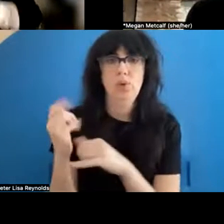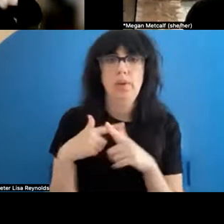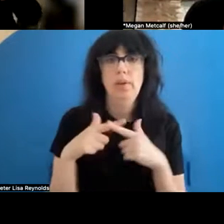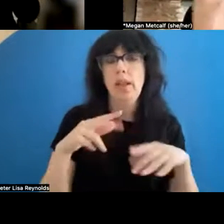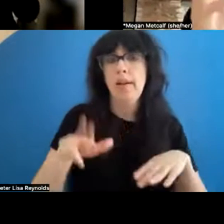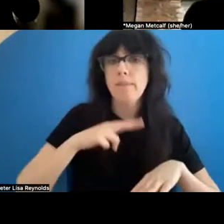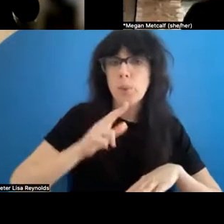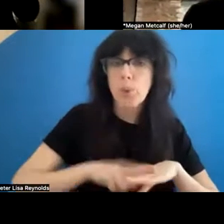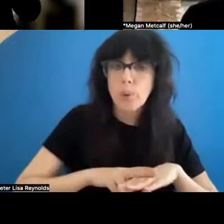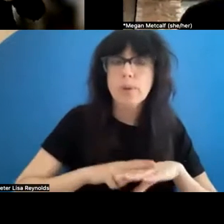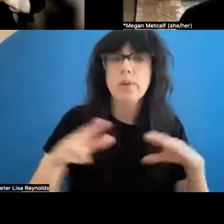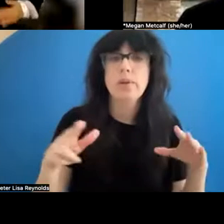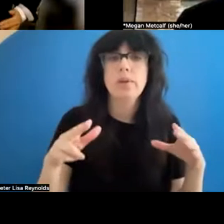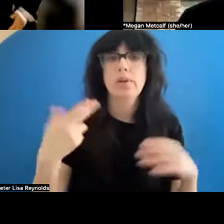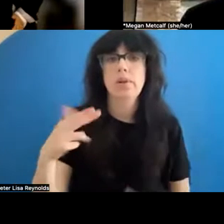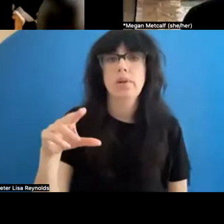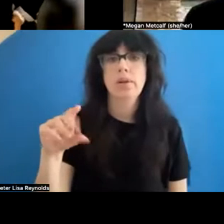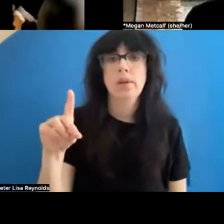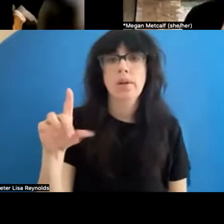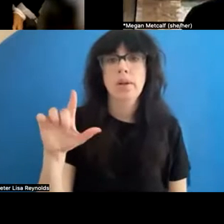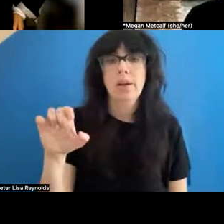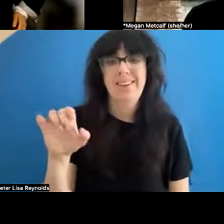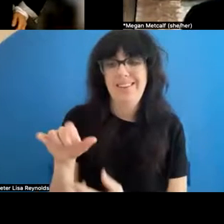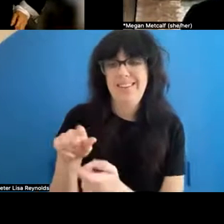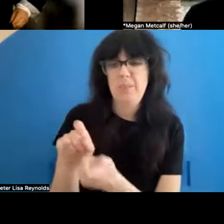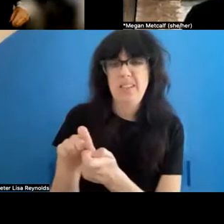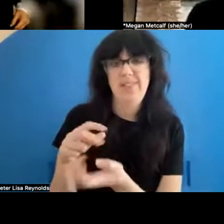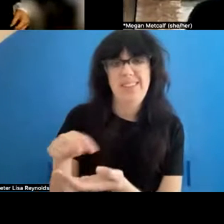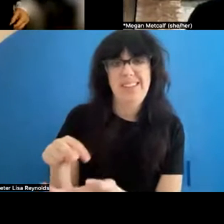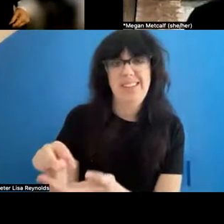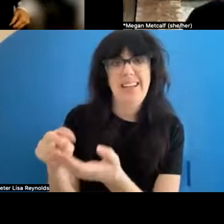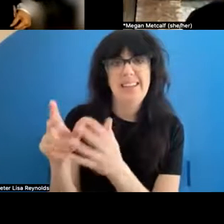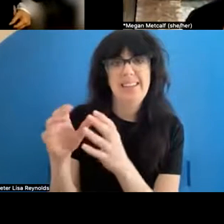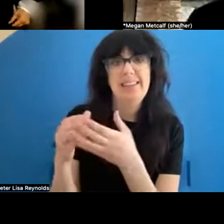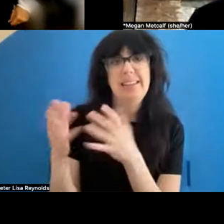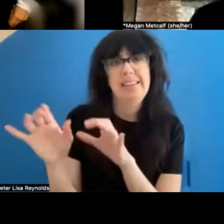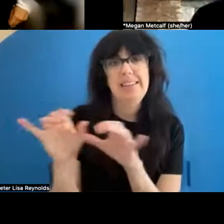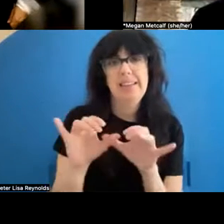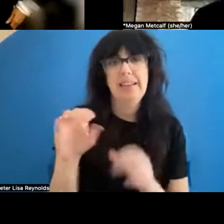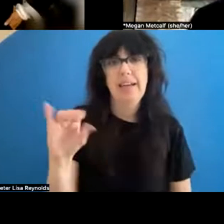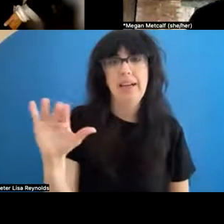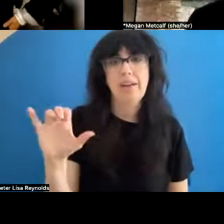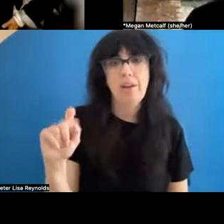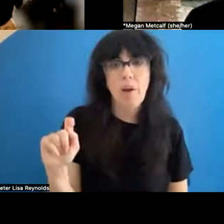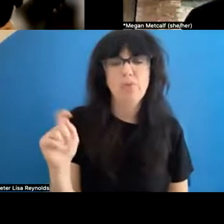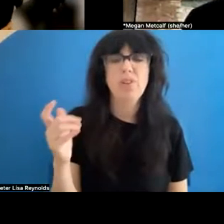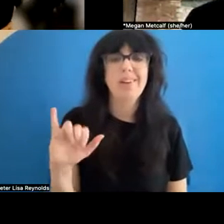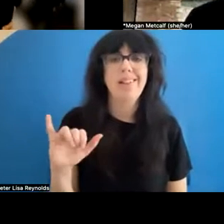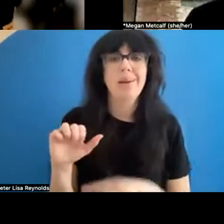Huddle is a really specific dance that operates something like an object, something like a practice,